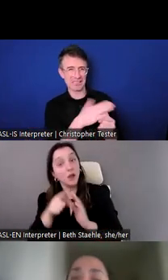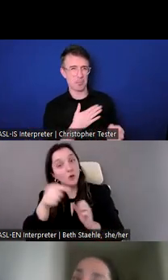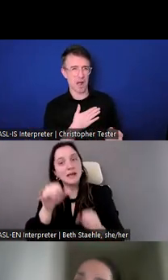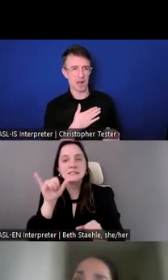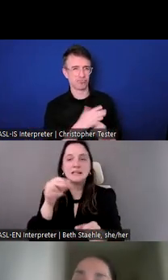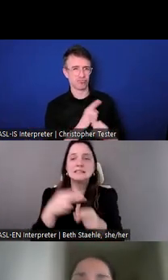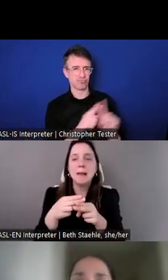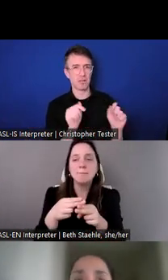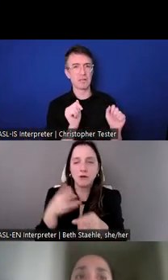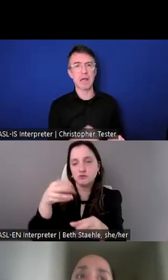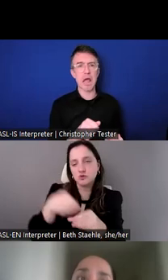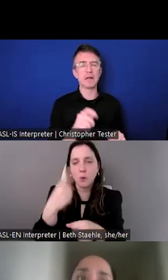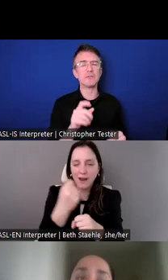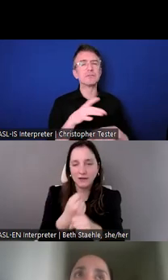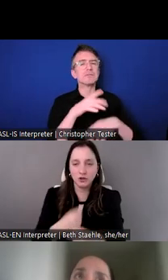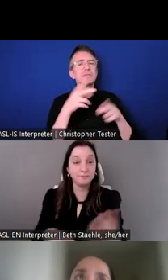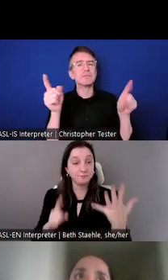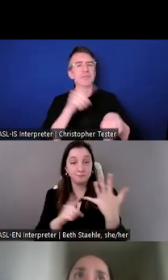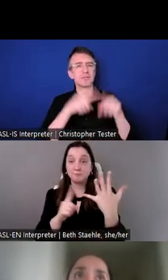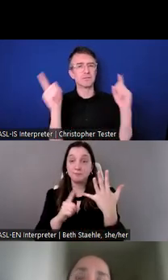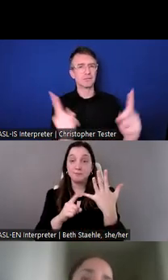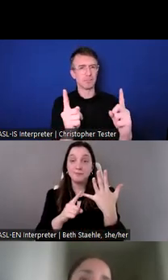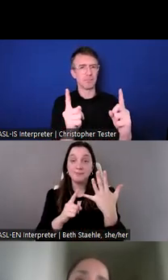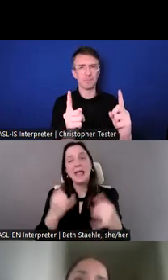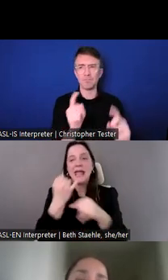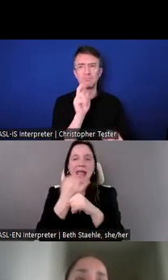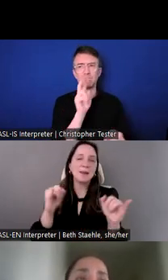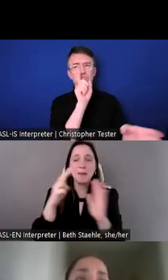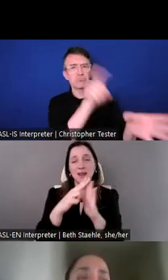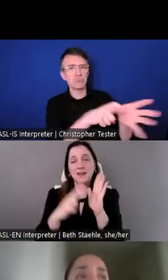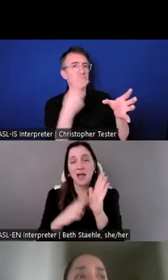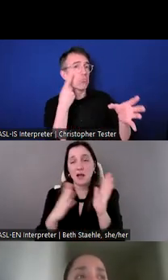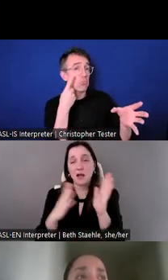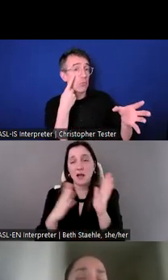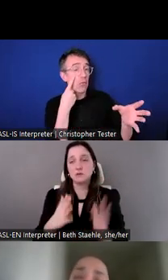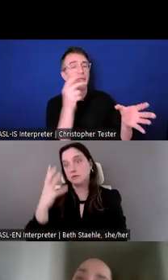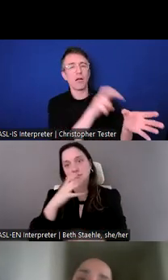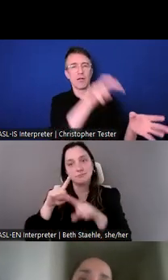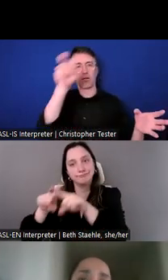And independent contractors are typically the vehicle we use for individuals that we